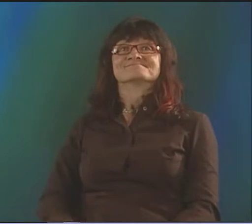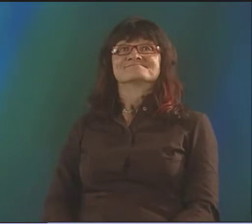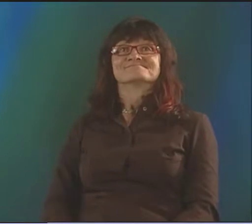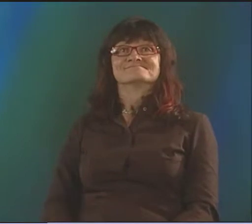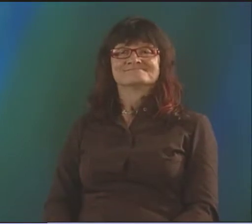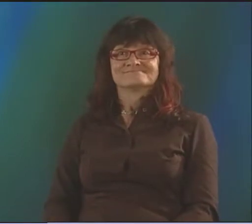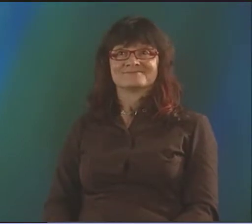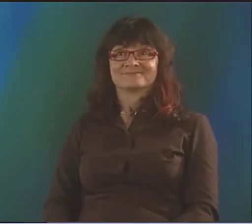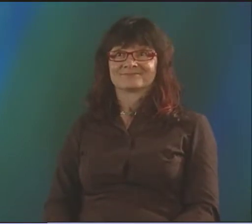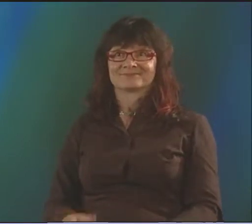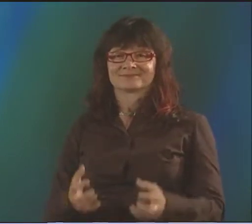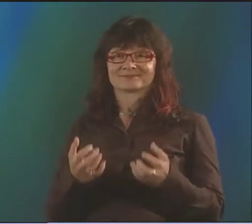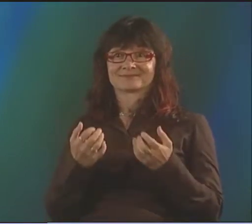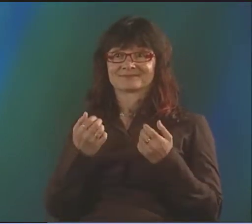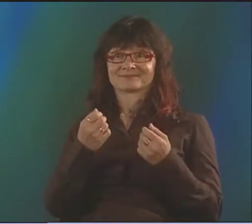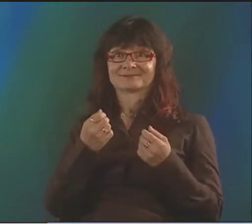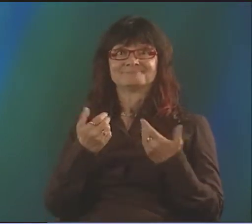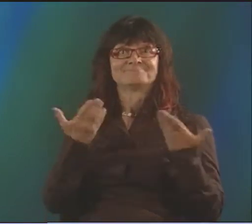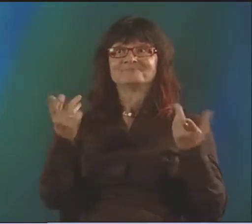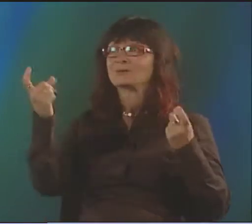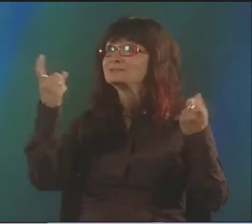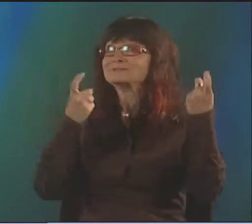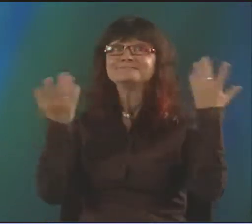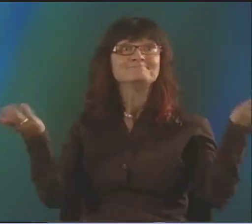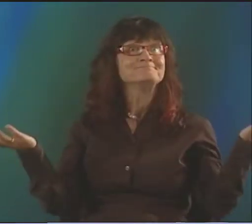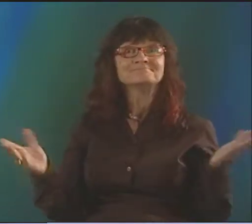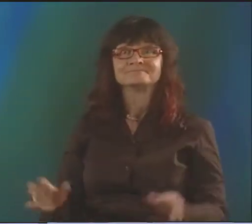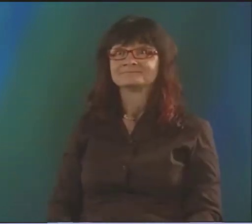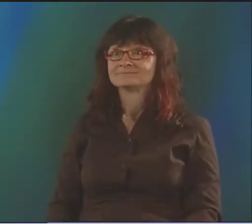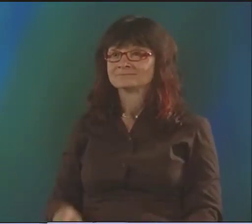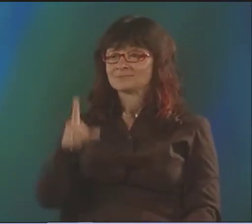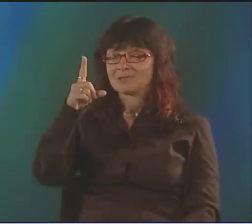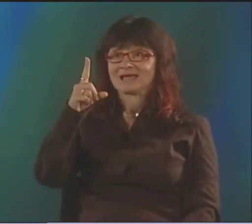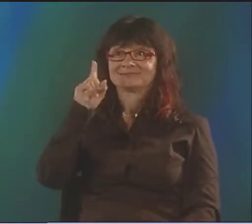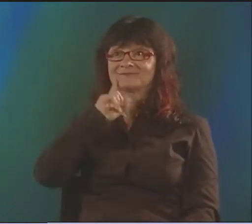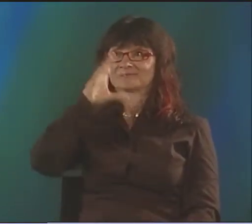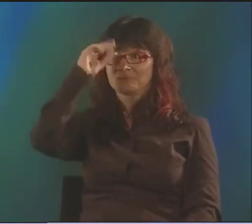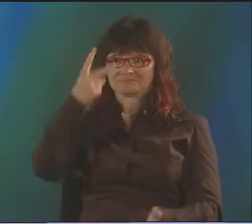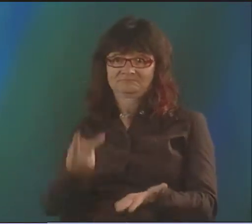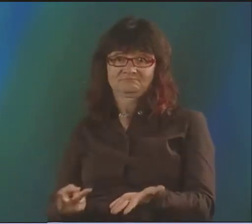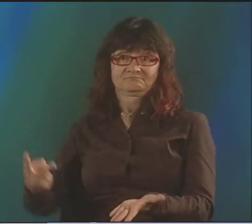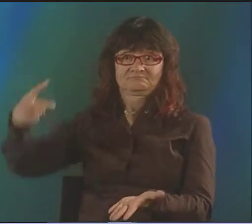SO AFTER I PERFORMED BACK IN THE DAY, I WOULD SAY, "ARE THERE ANY QUESTIONS?"